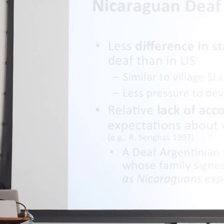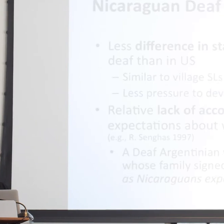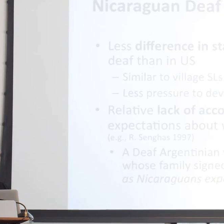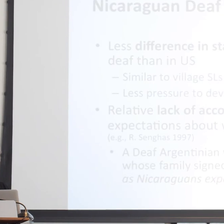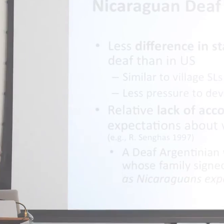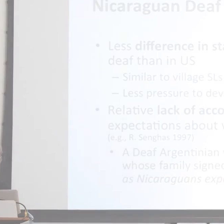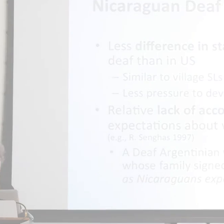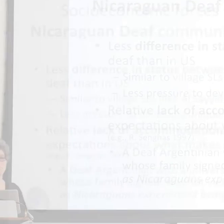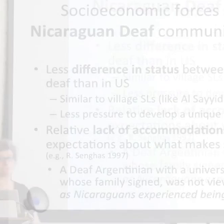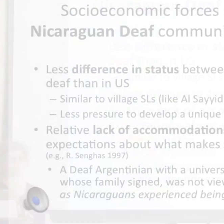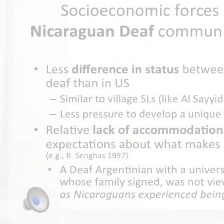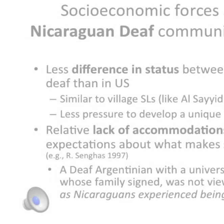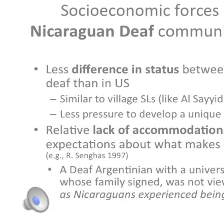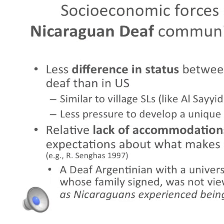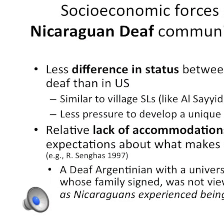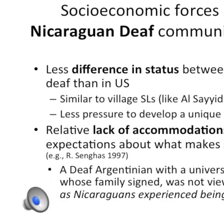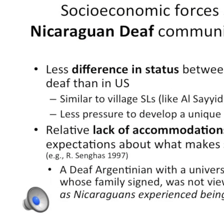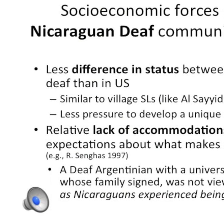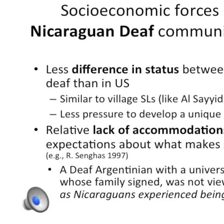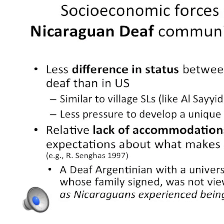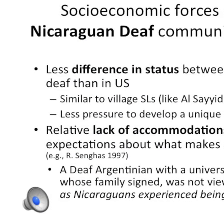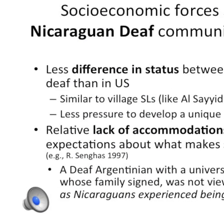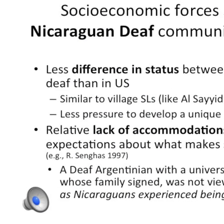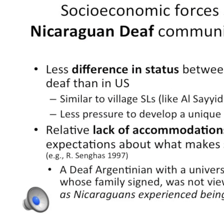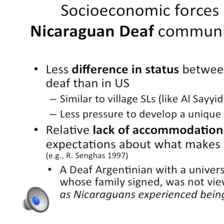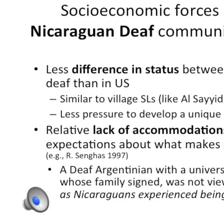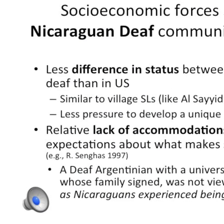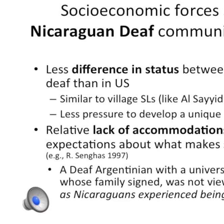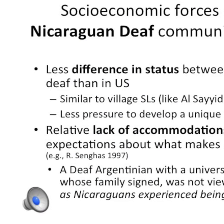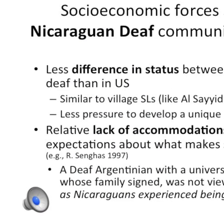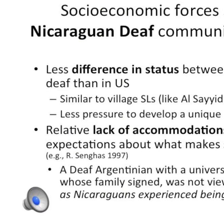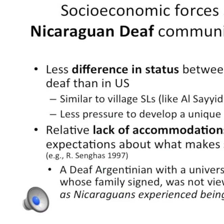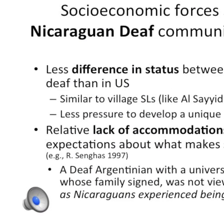So I think the point that I want to make with that story is that we tend